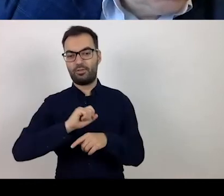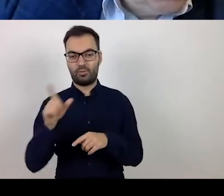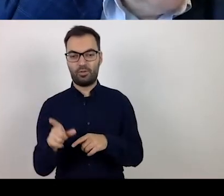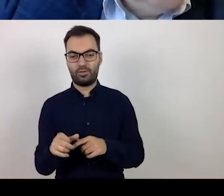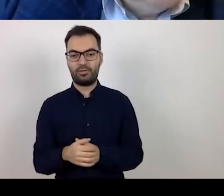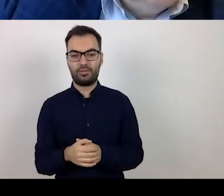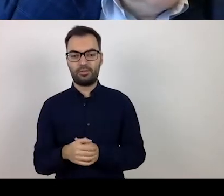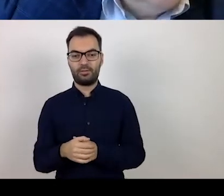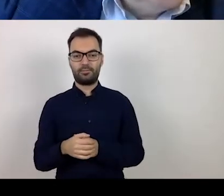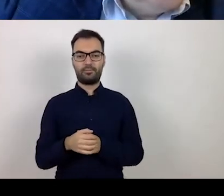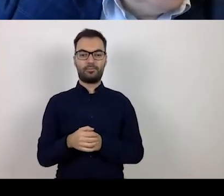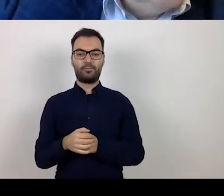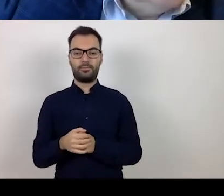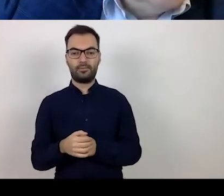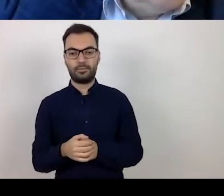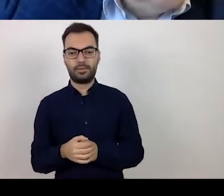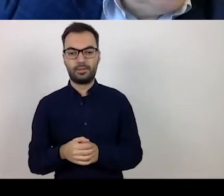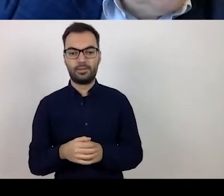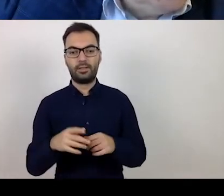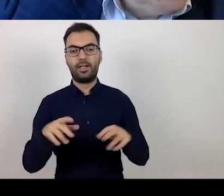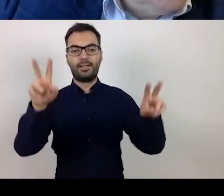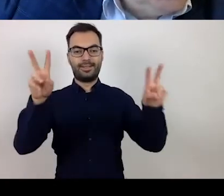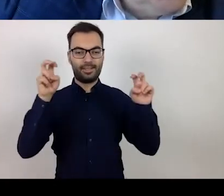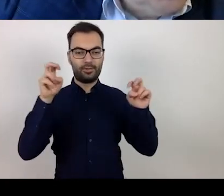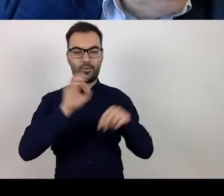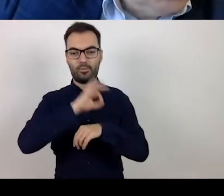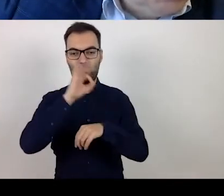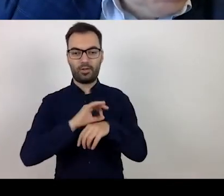This is the title of the project that is implemented by Pro-Medica